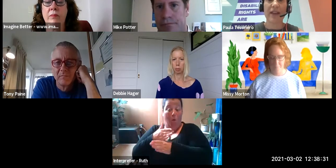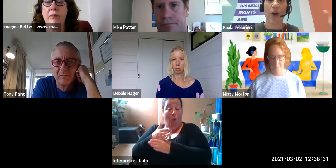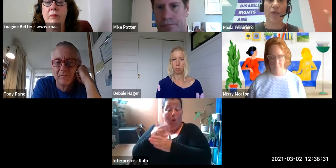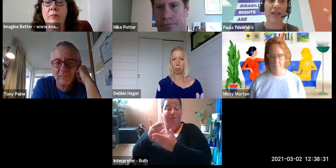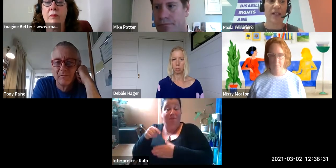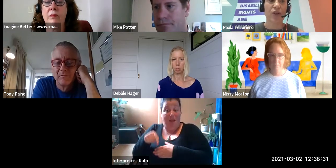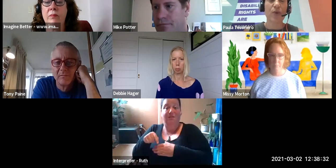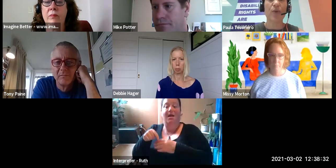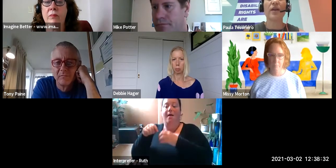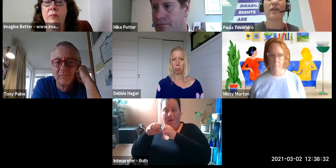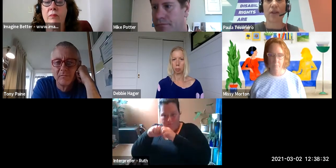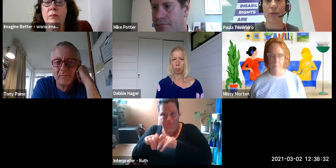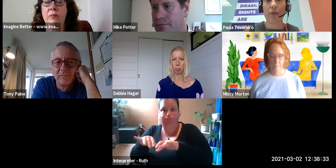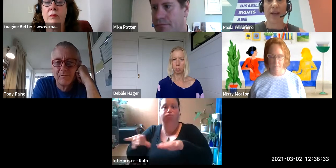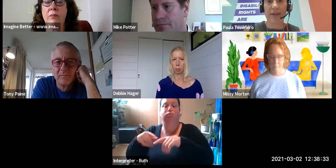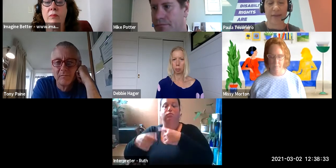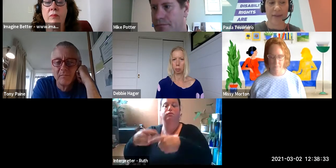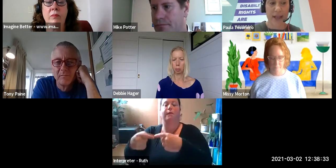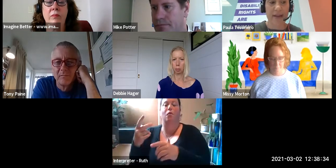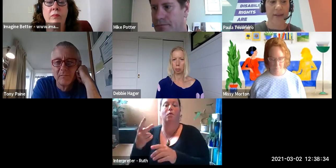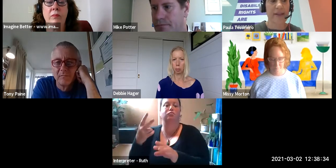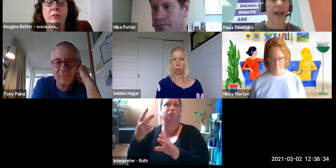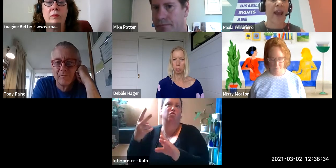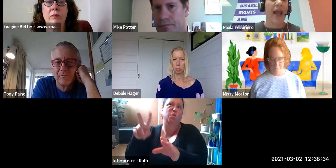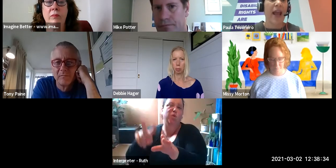the next two to three years.